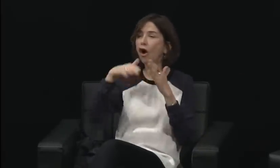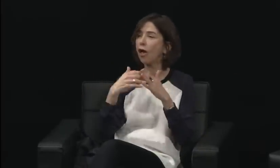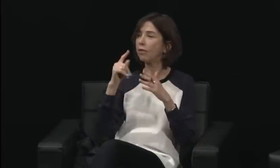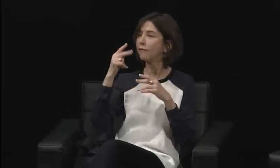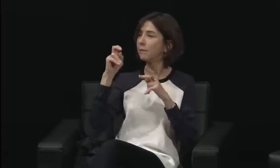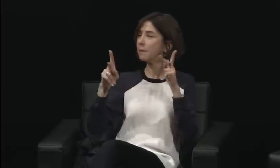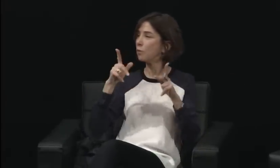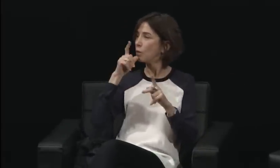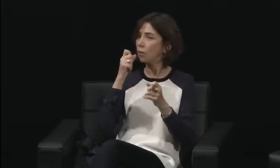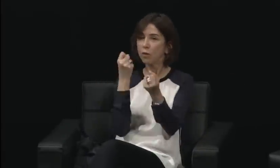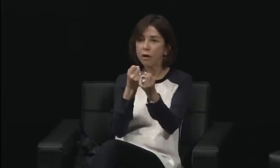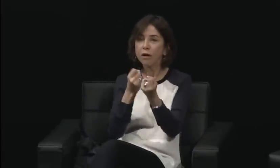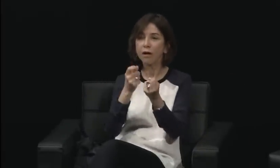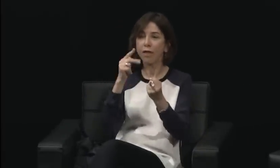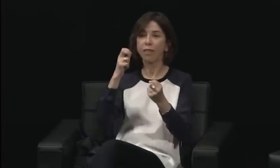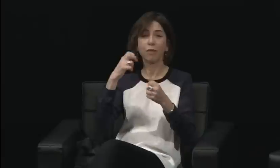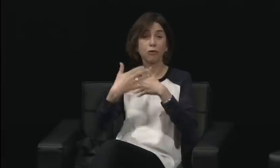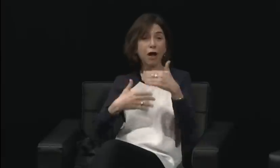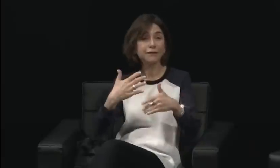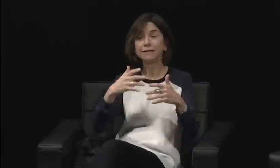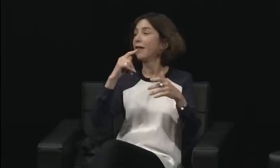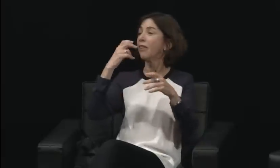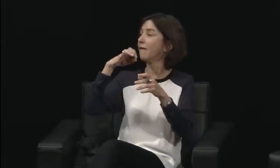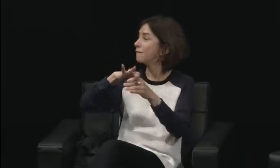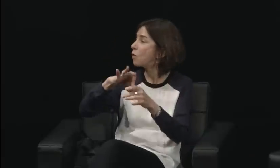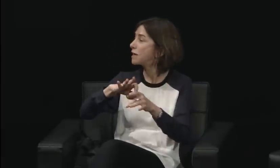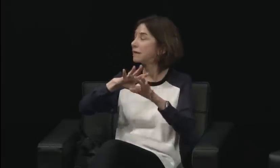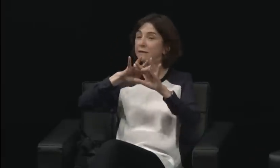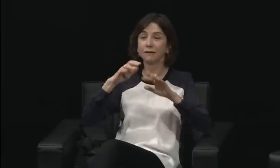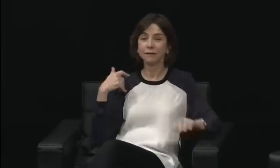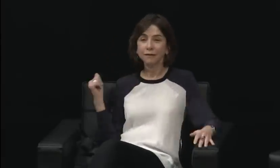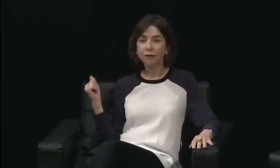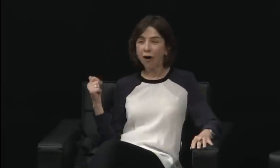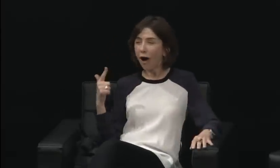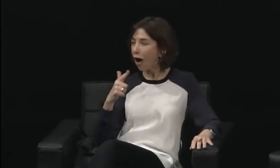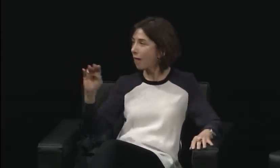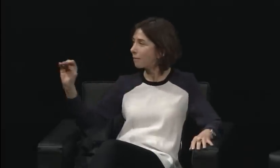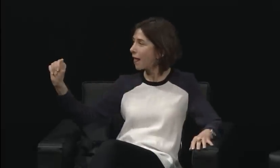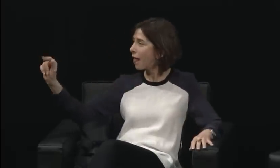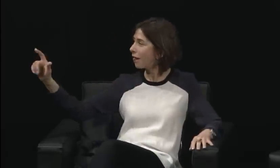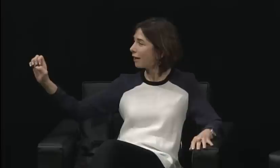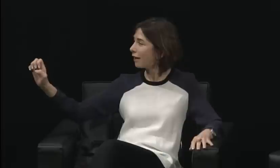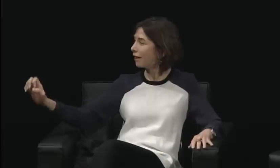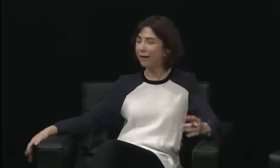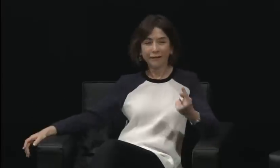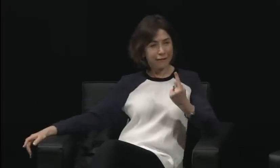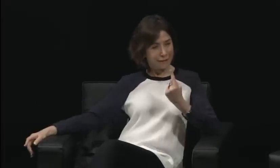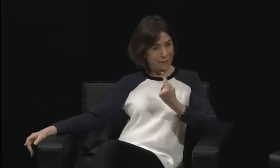to appropriately express that and it was that moment.